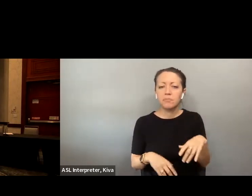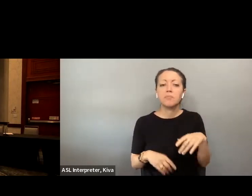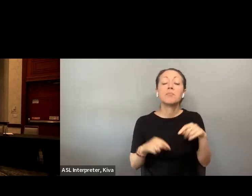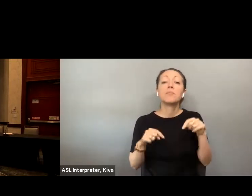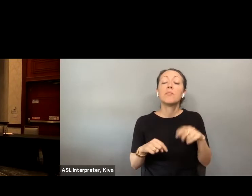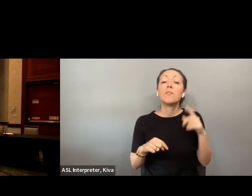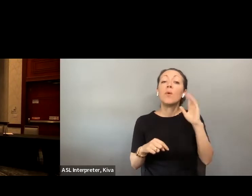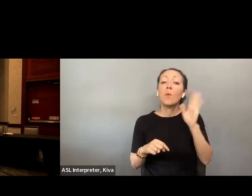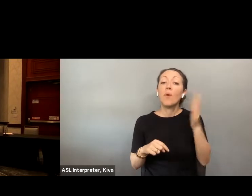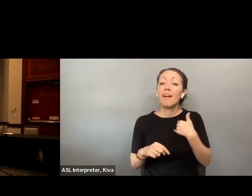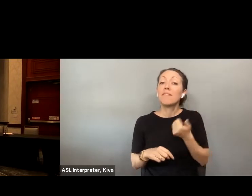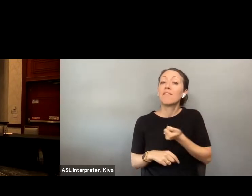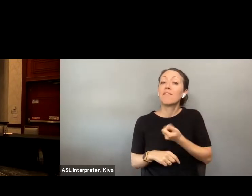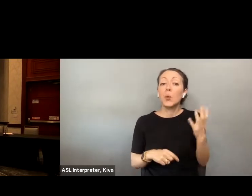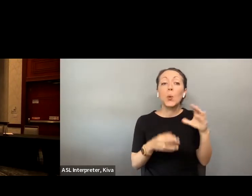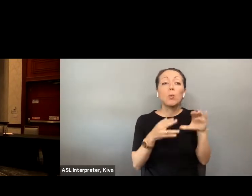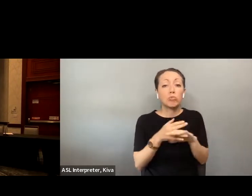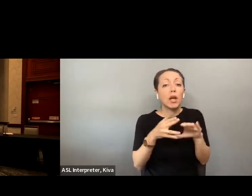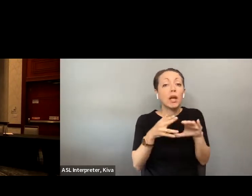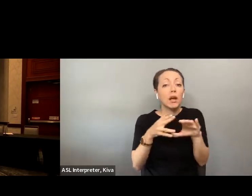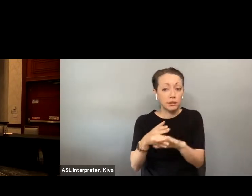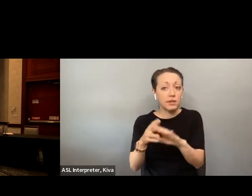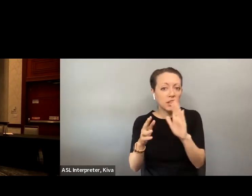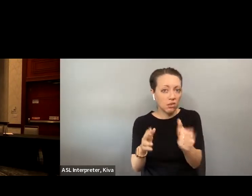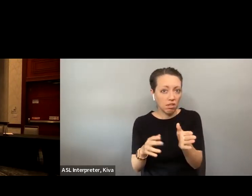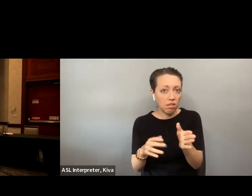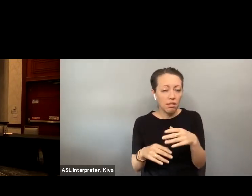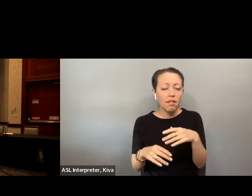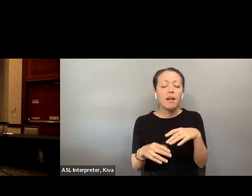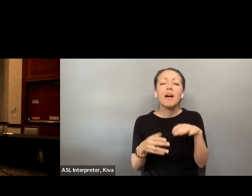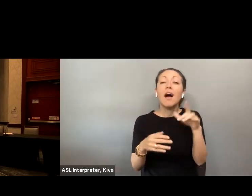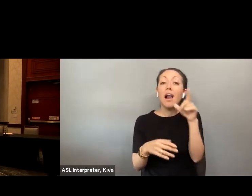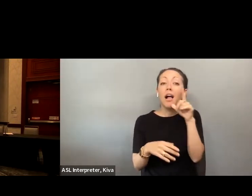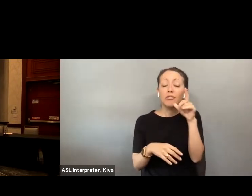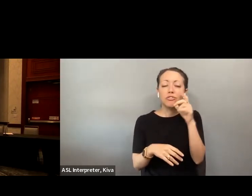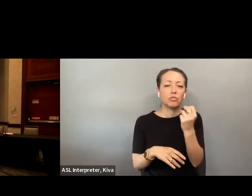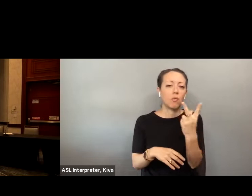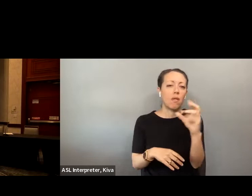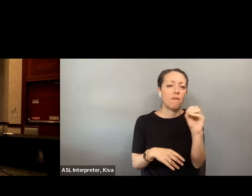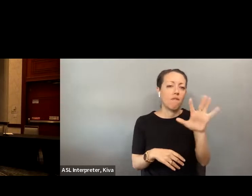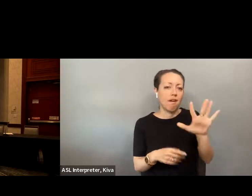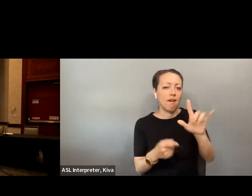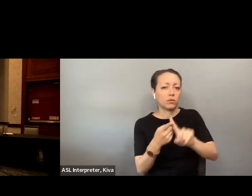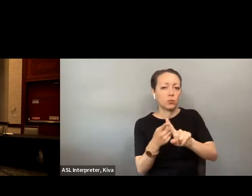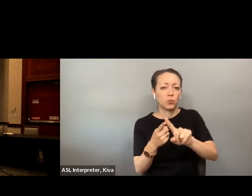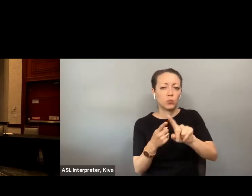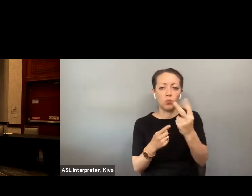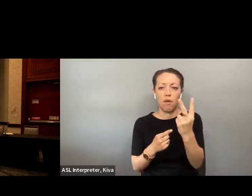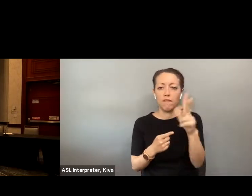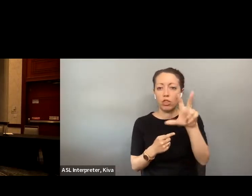You should, an agenda for today's summit and your welcome bag, and if you're attending virtually, you should have received an agenda via email We have a few short breaks during the summer. via e-mail. We have a few short breaks during this sorry, during the summit and there will be a break lunch